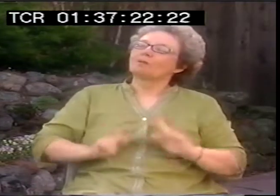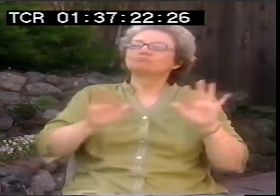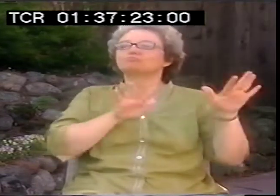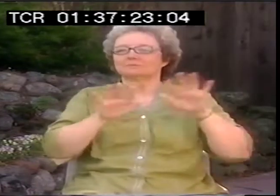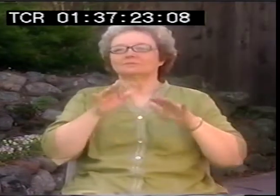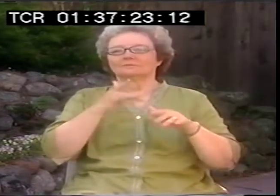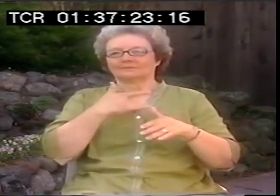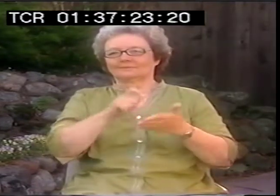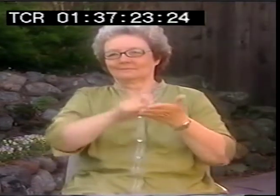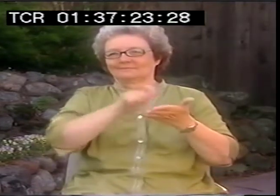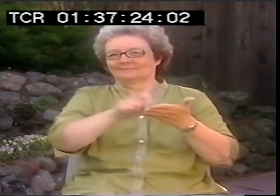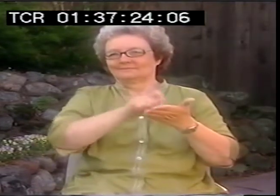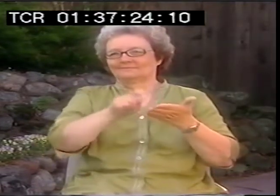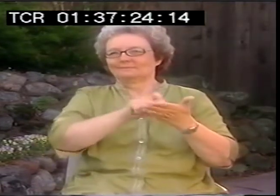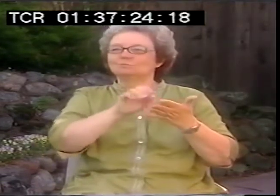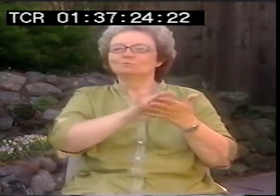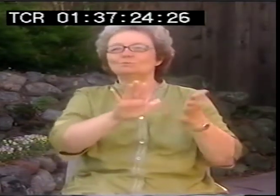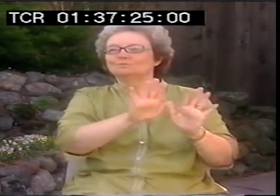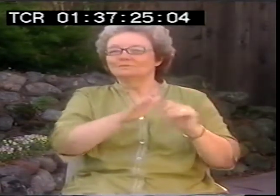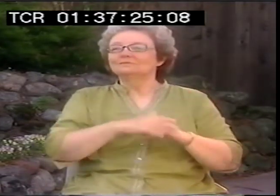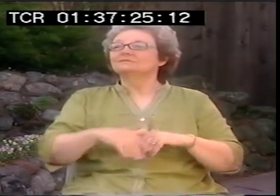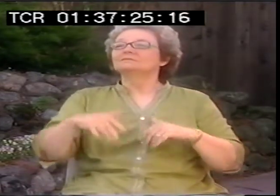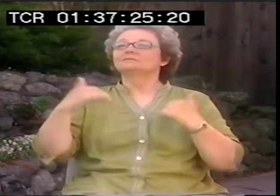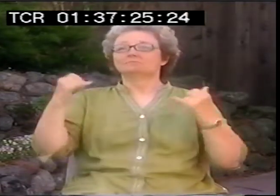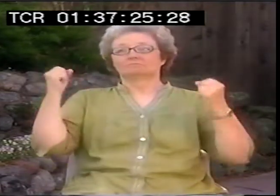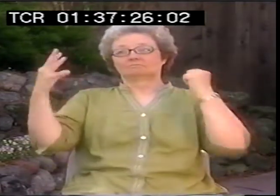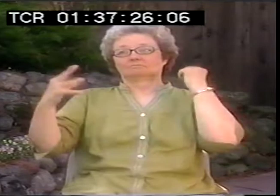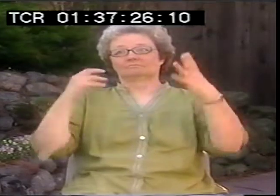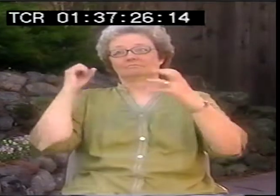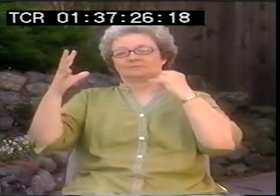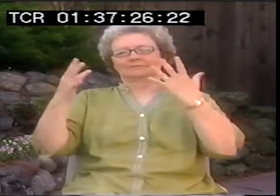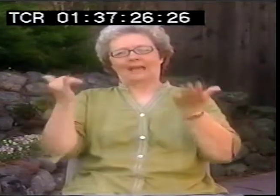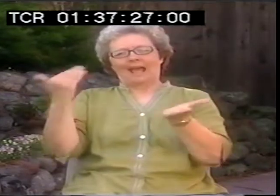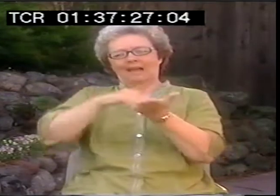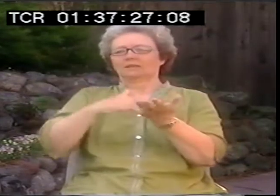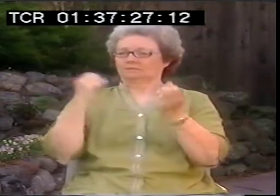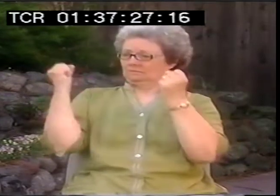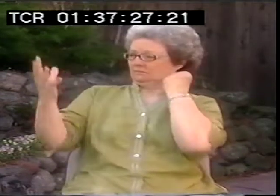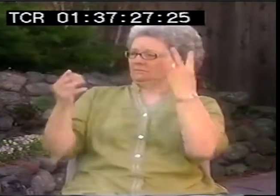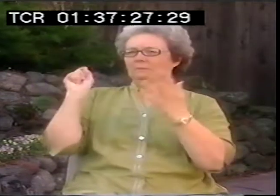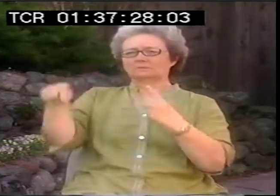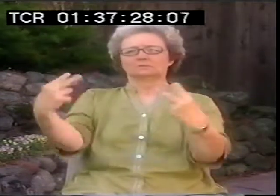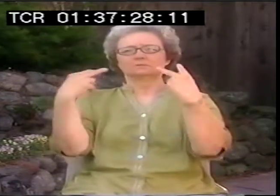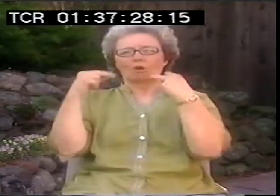course, that I wrote, and that I would sign. And again, you know, who's the audience?